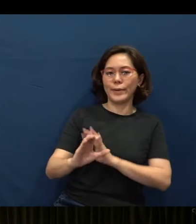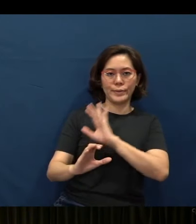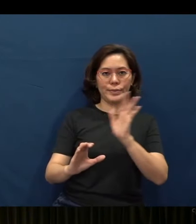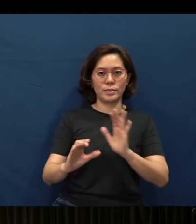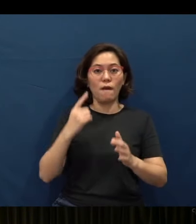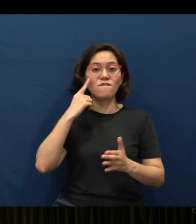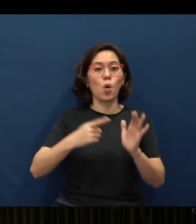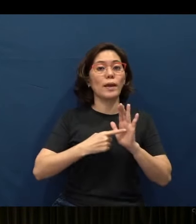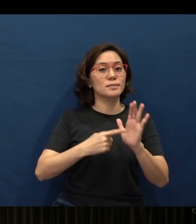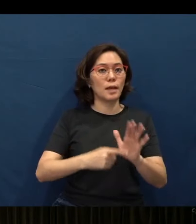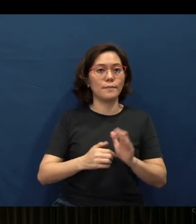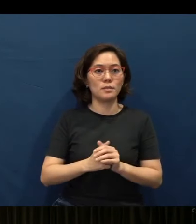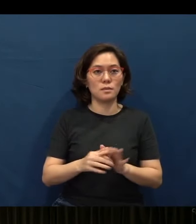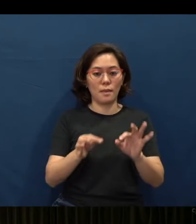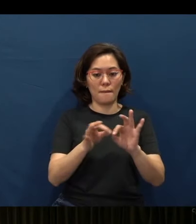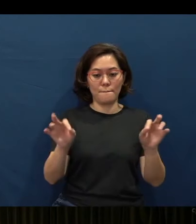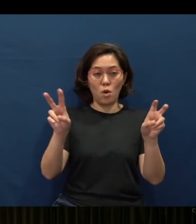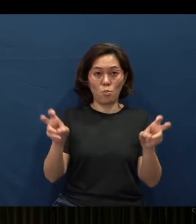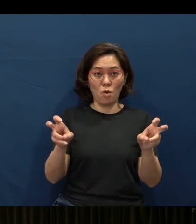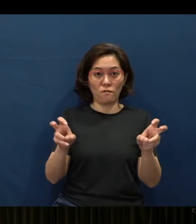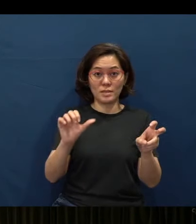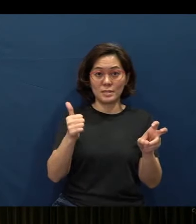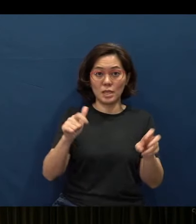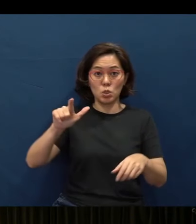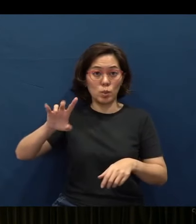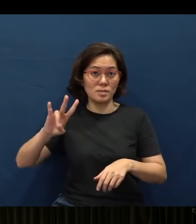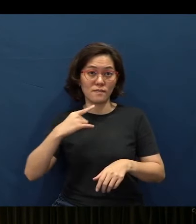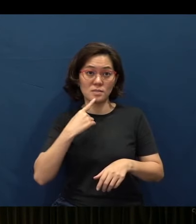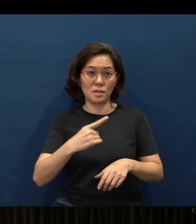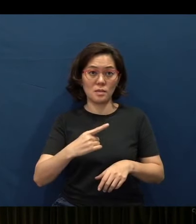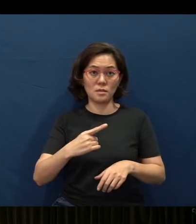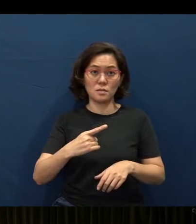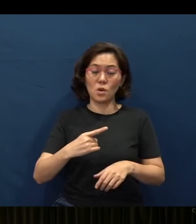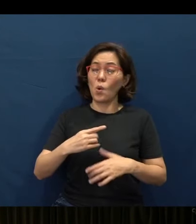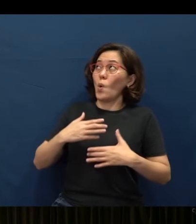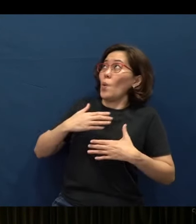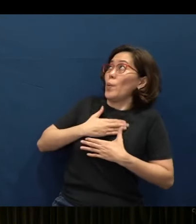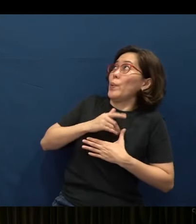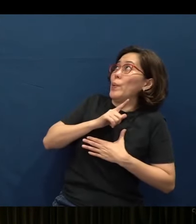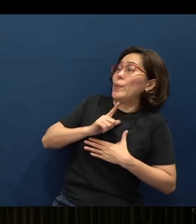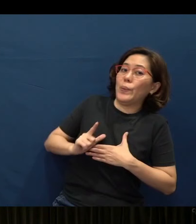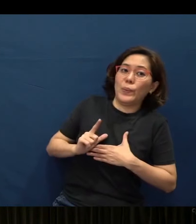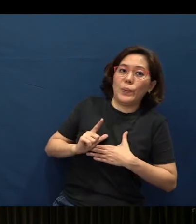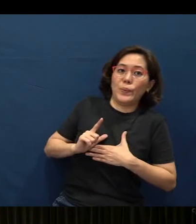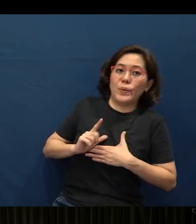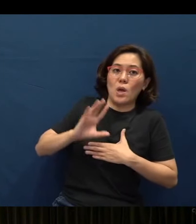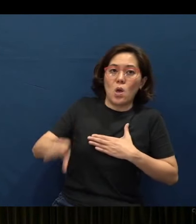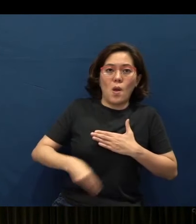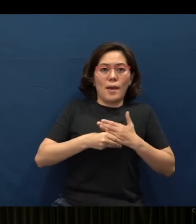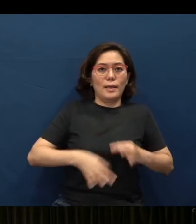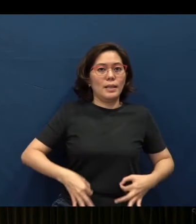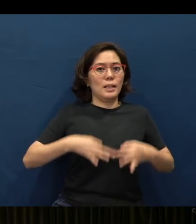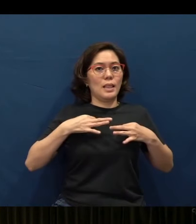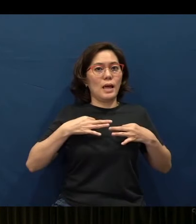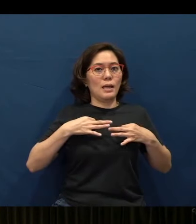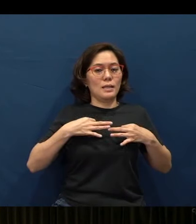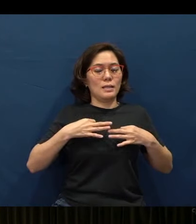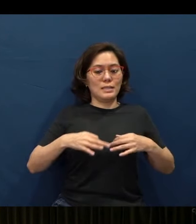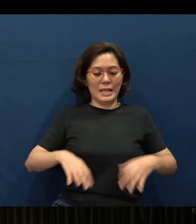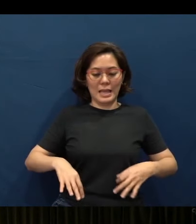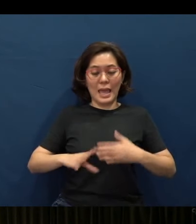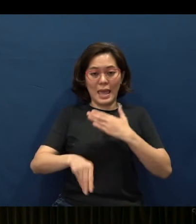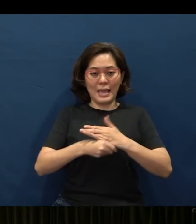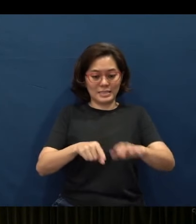For example, Proverbs 10:27 says this: “The fear of the Lord adds length to life,